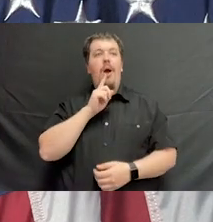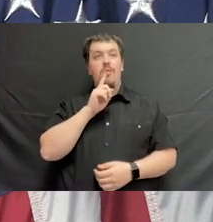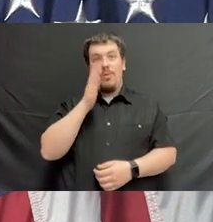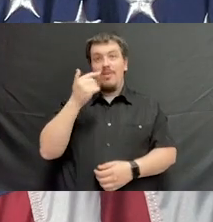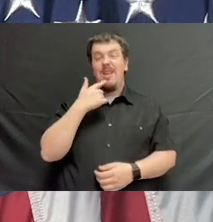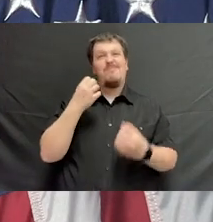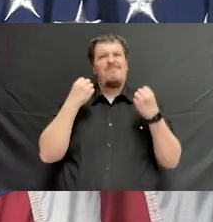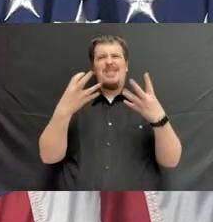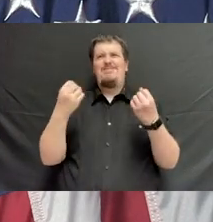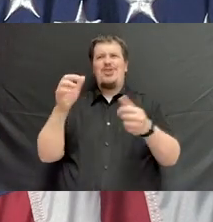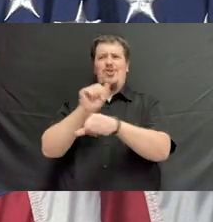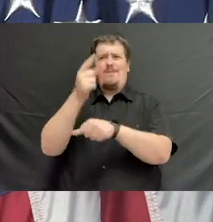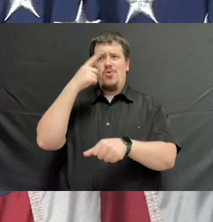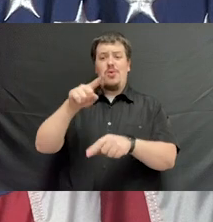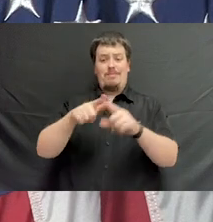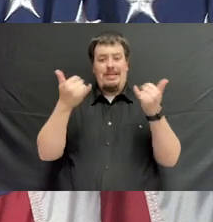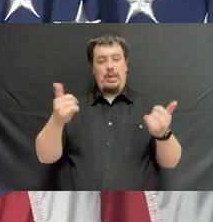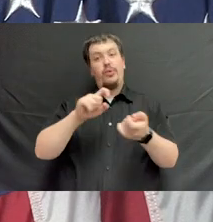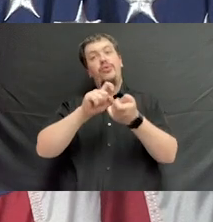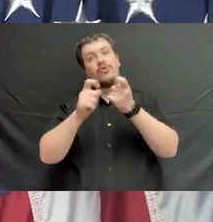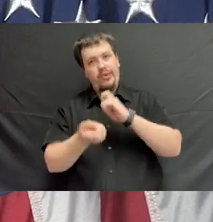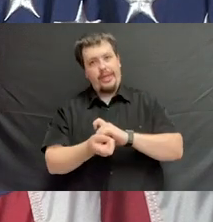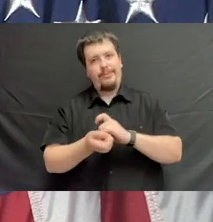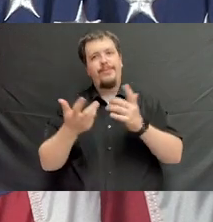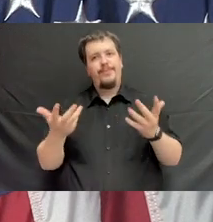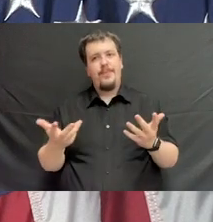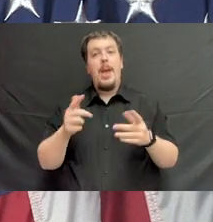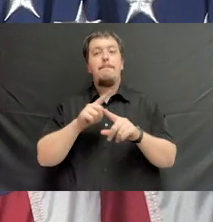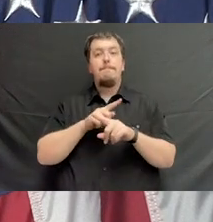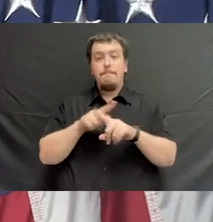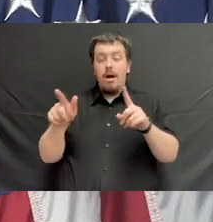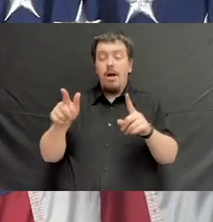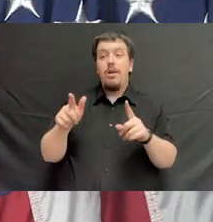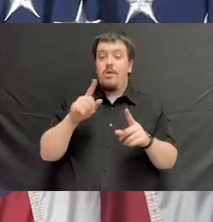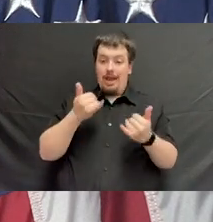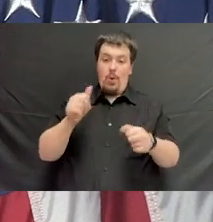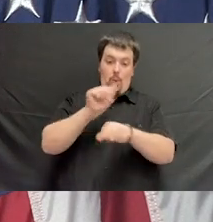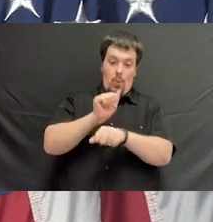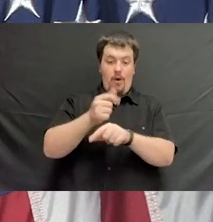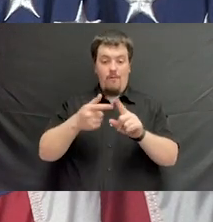that there were ample jobs for you. This obviously has changed. And obviously, we work from home